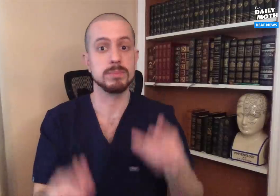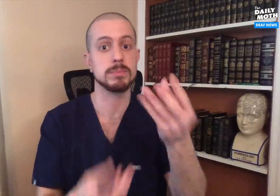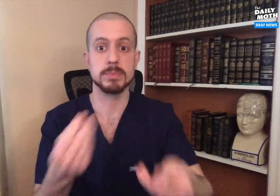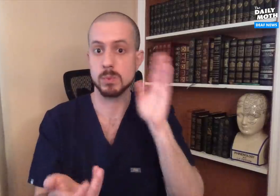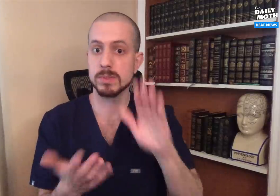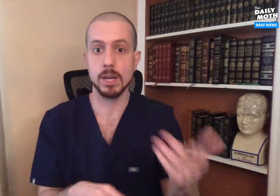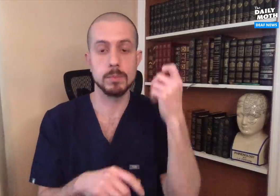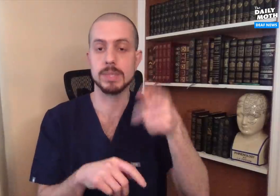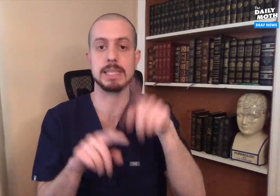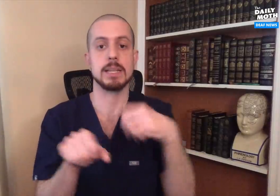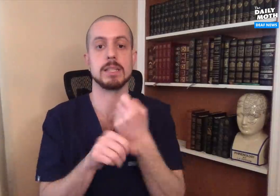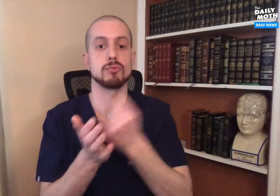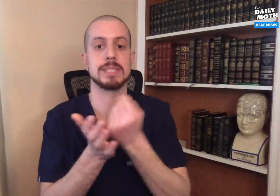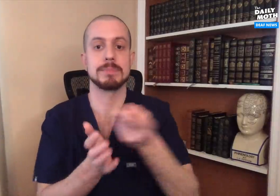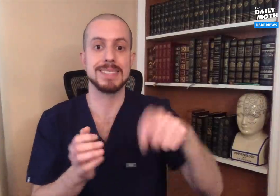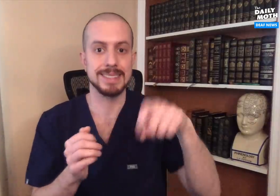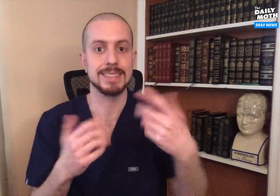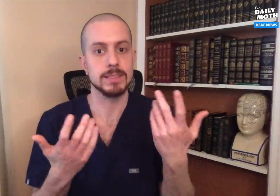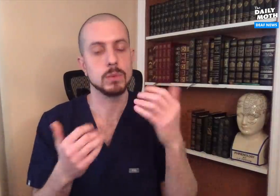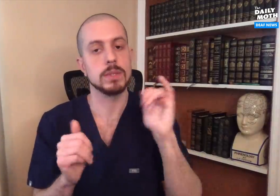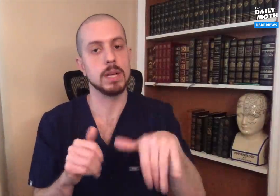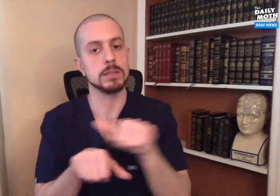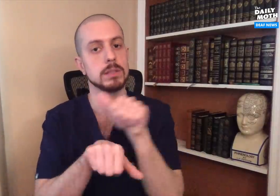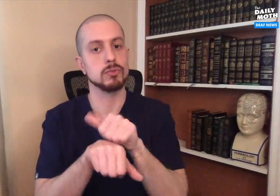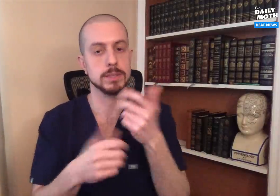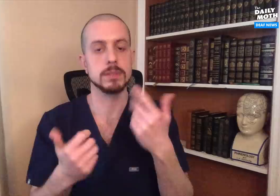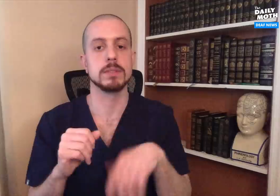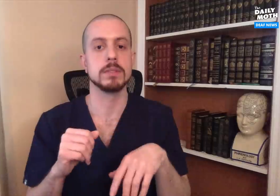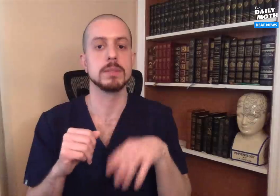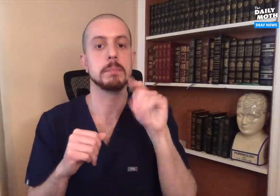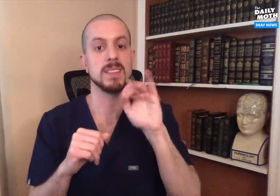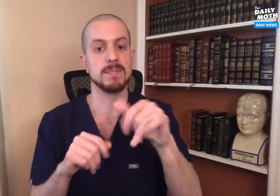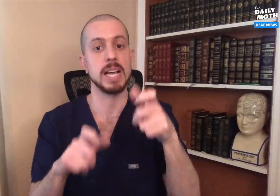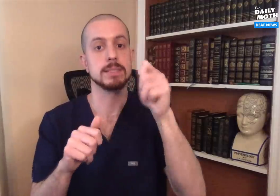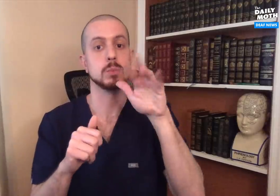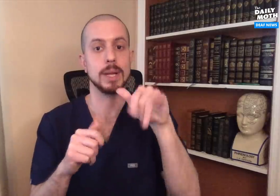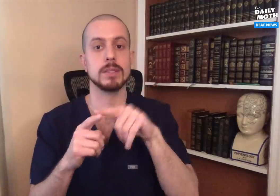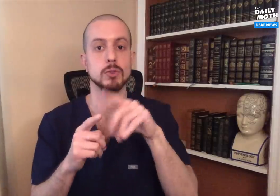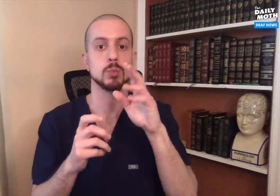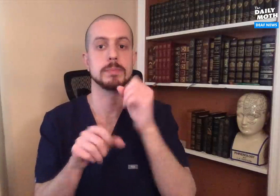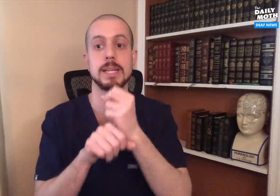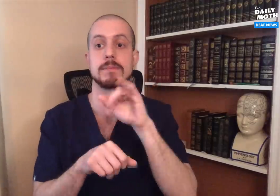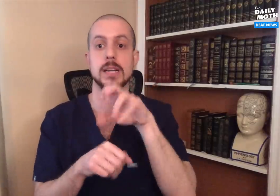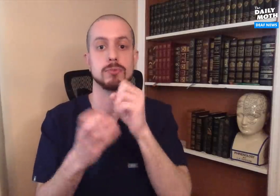So there will be many people dying because they can't get the treatment they need. So that's dangerous. But that's the fastest way to make the virus go away